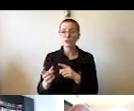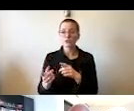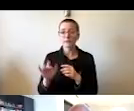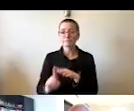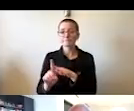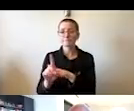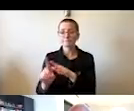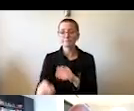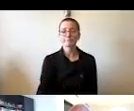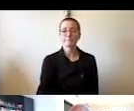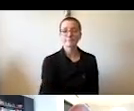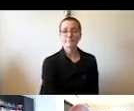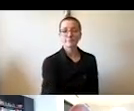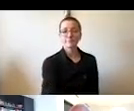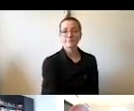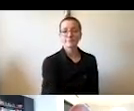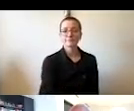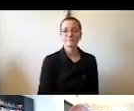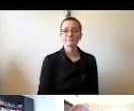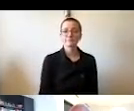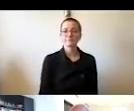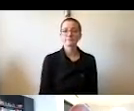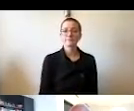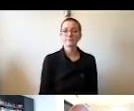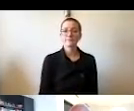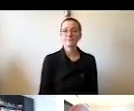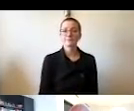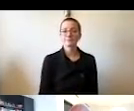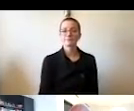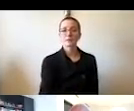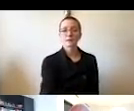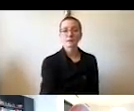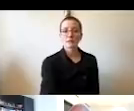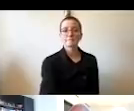And given the likely generational impact of COVID-19